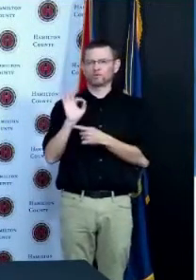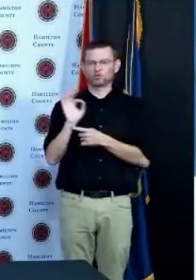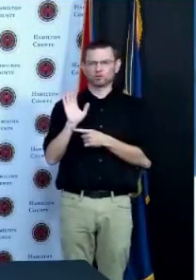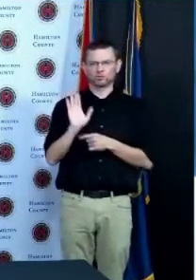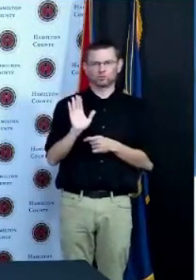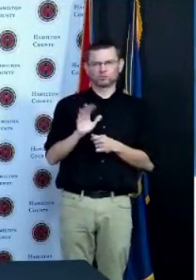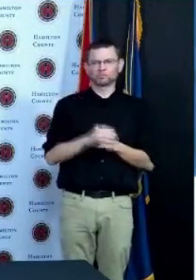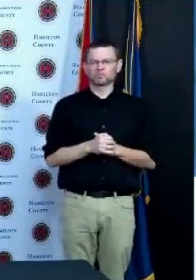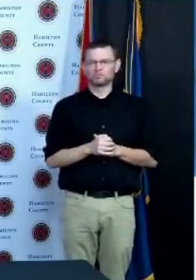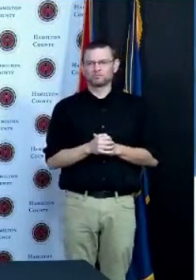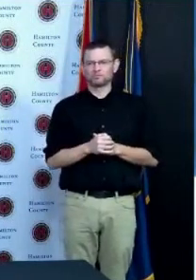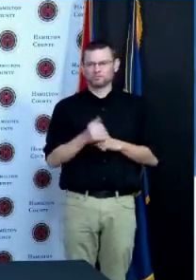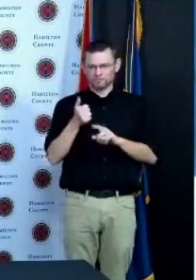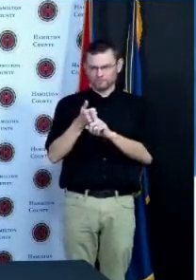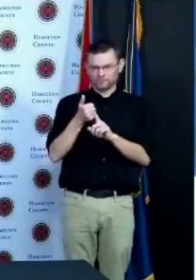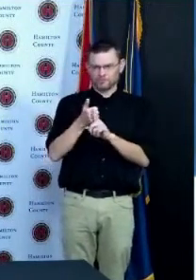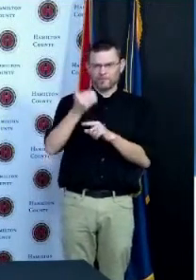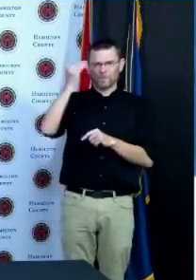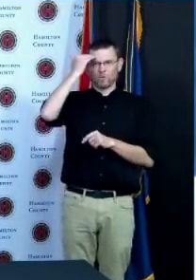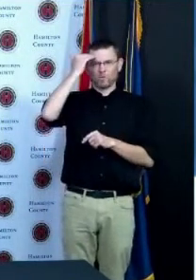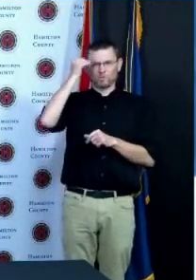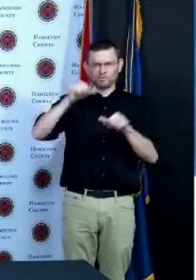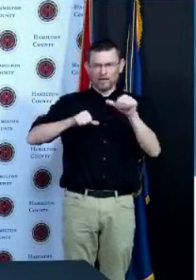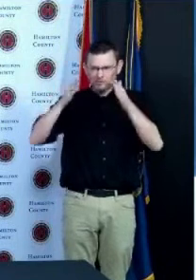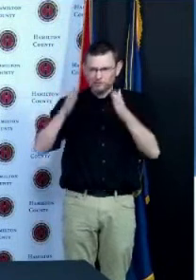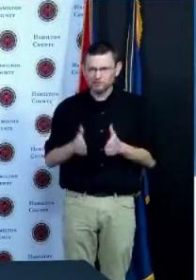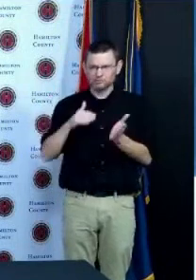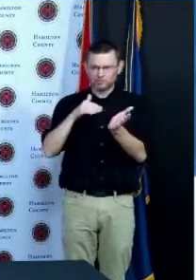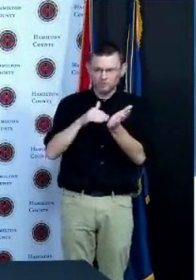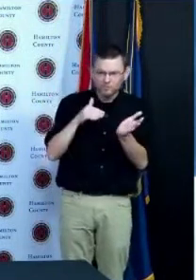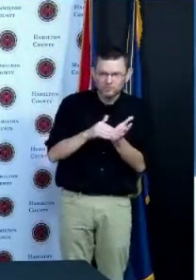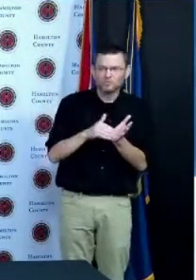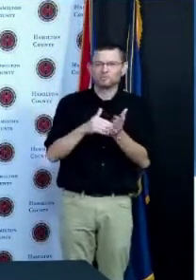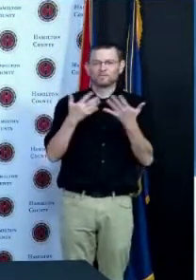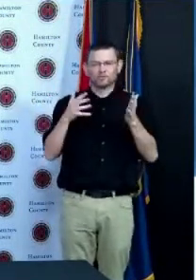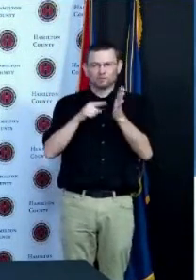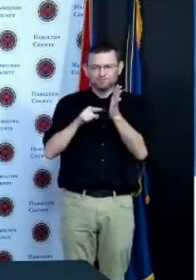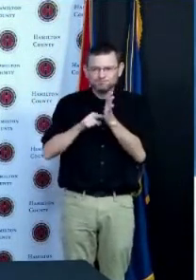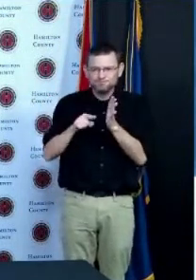don't need to wear one to make a political statement so I don't you know what I do is